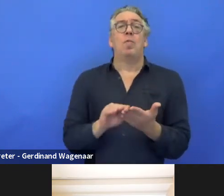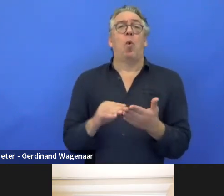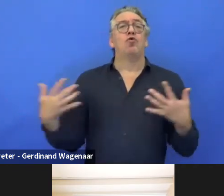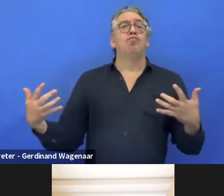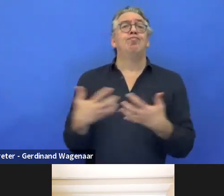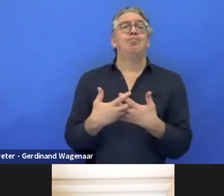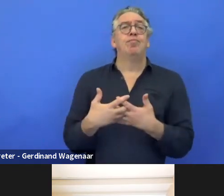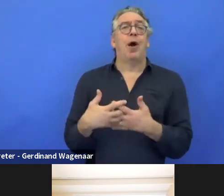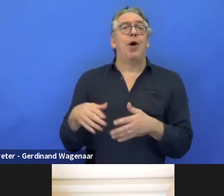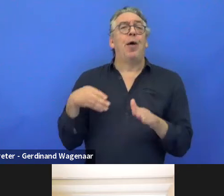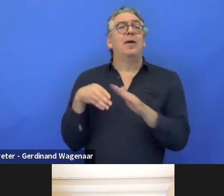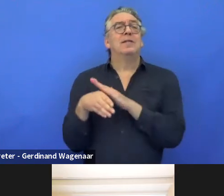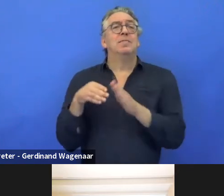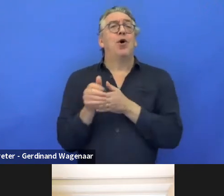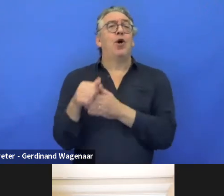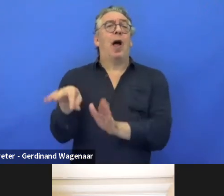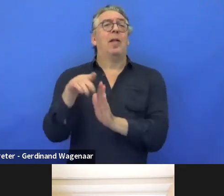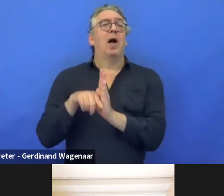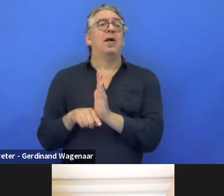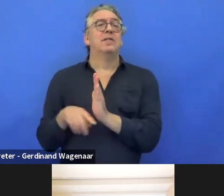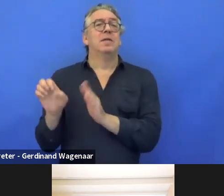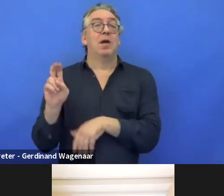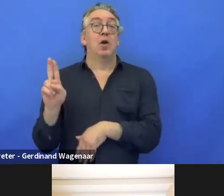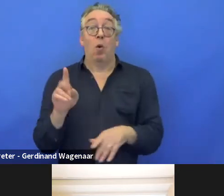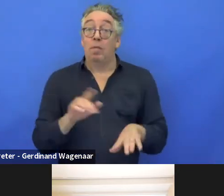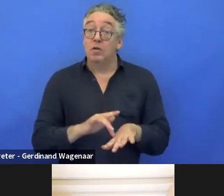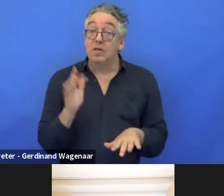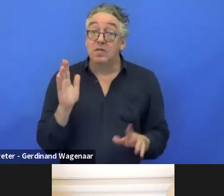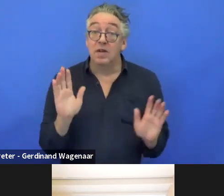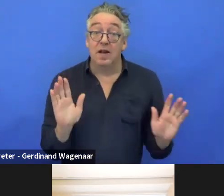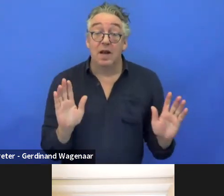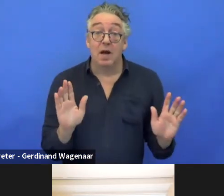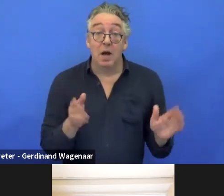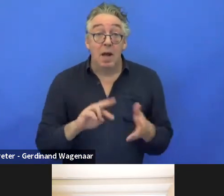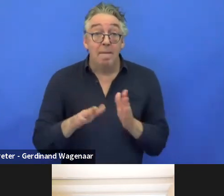But it's tricky because it means on behalf of EBU, I'd have to check